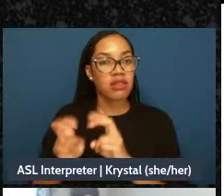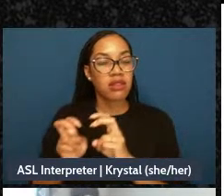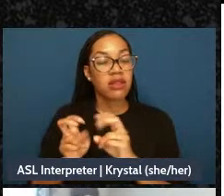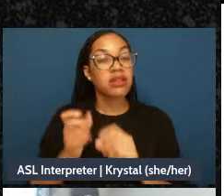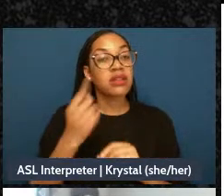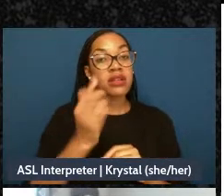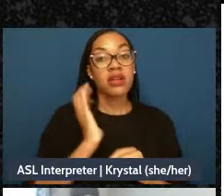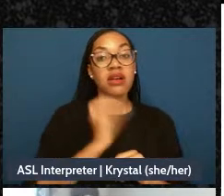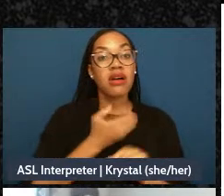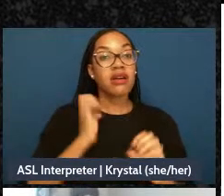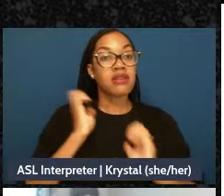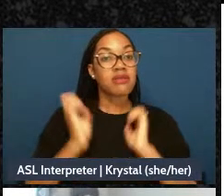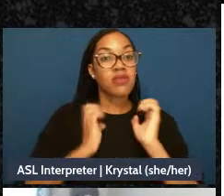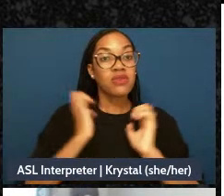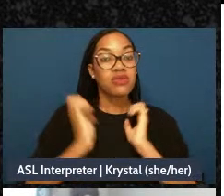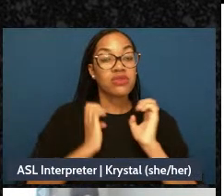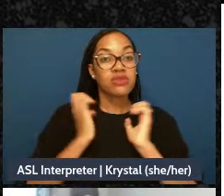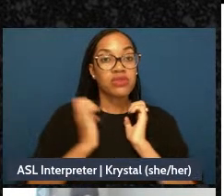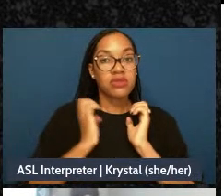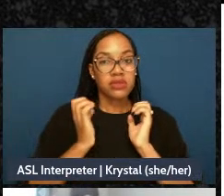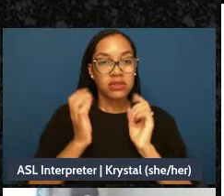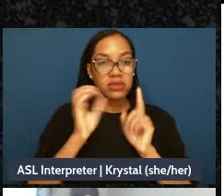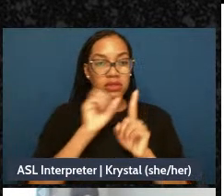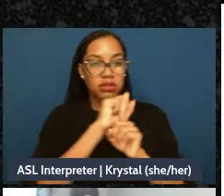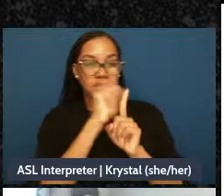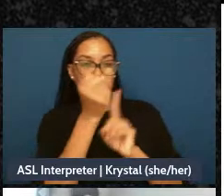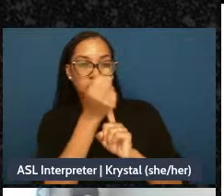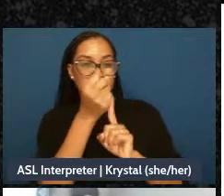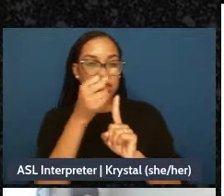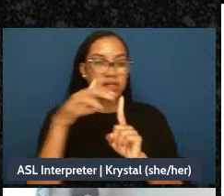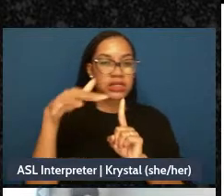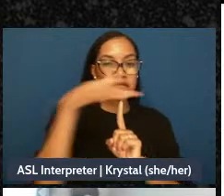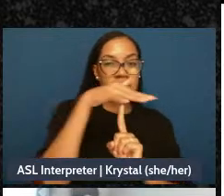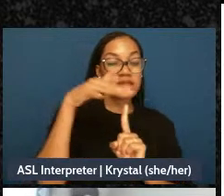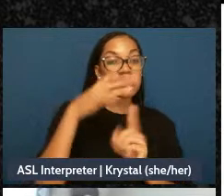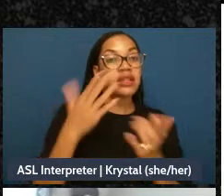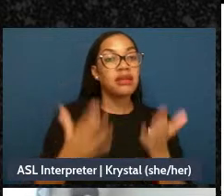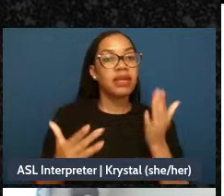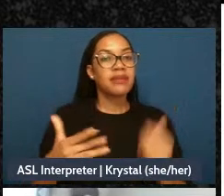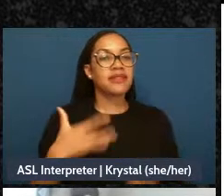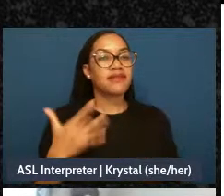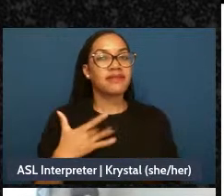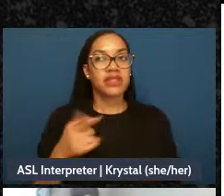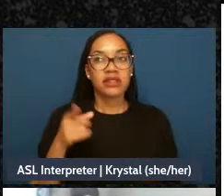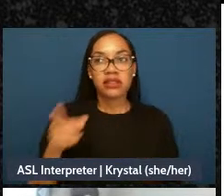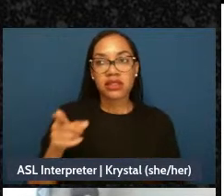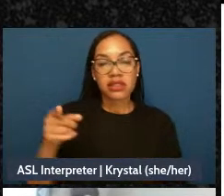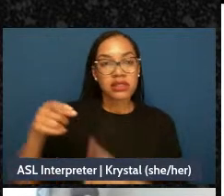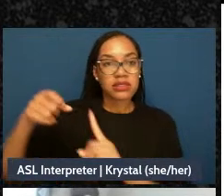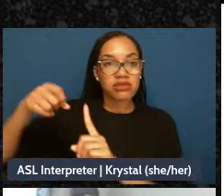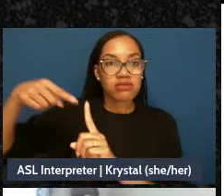when we are acting activated space. And also we want to know what -where we want to live